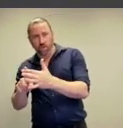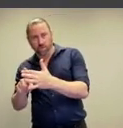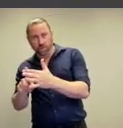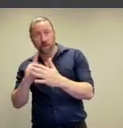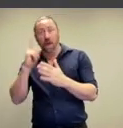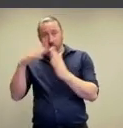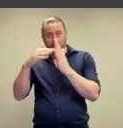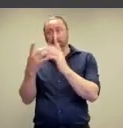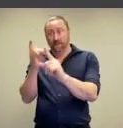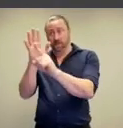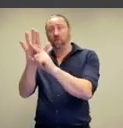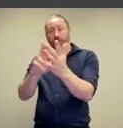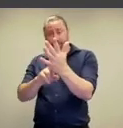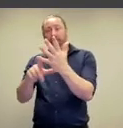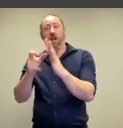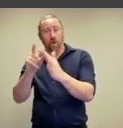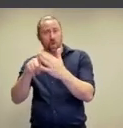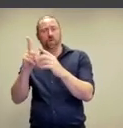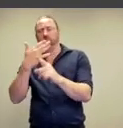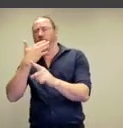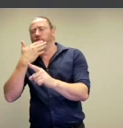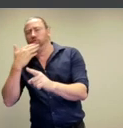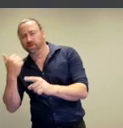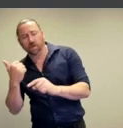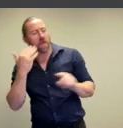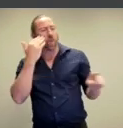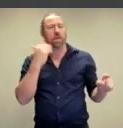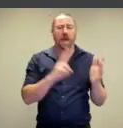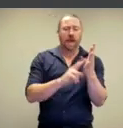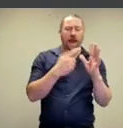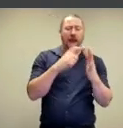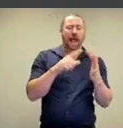nude and her as naked. The painting is